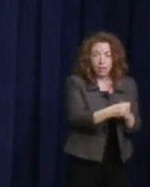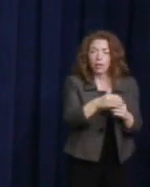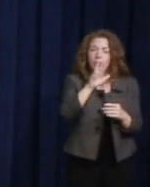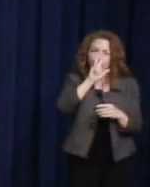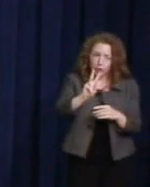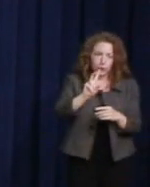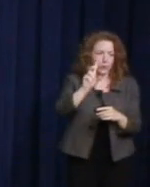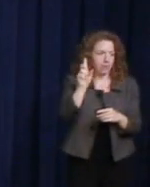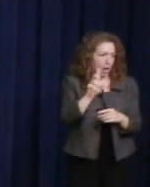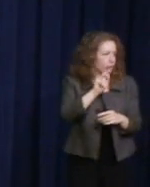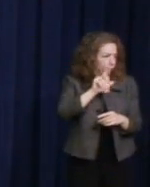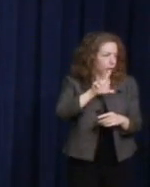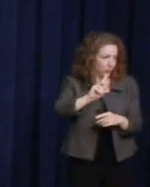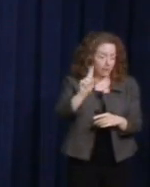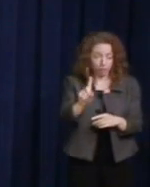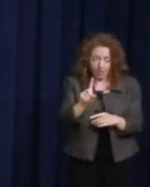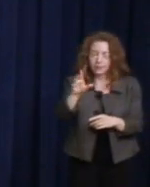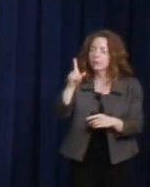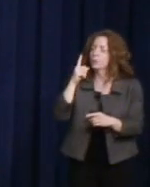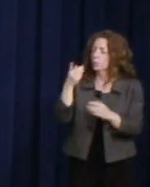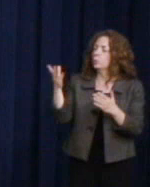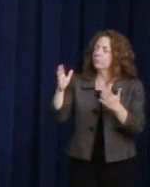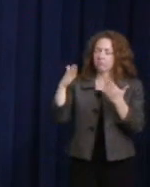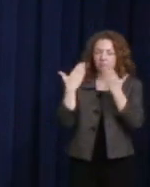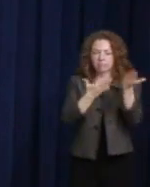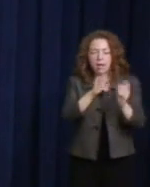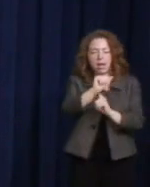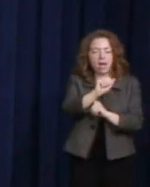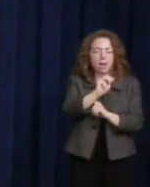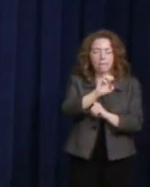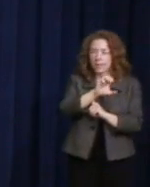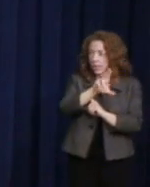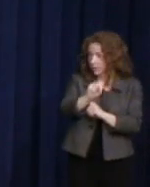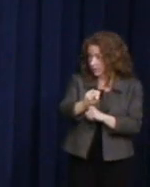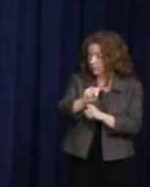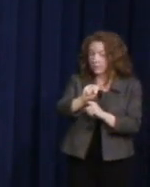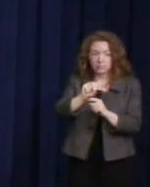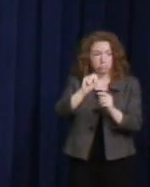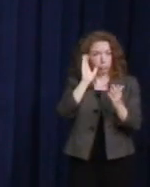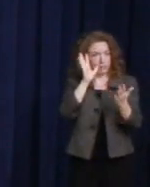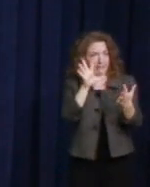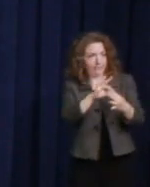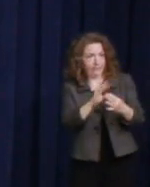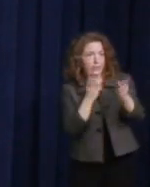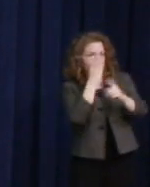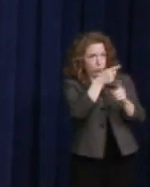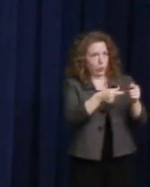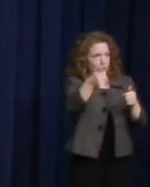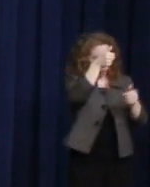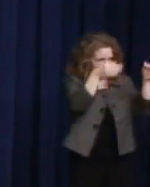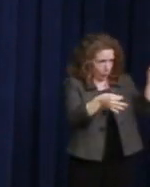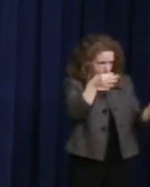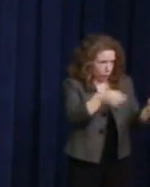took down that discriminary Defense of Marriage Act. California, San Francisco, the United States,